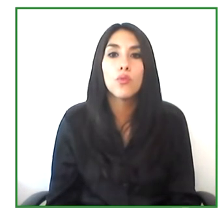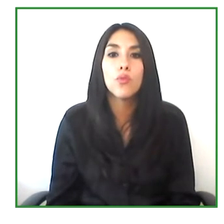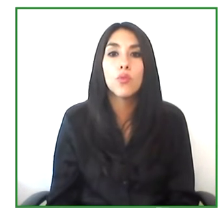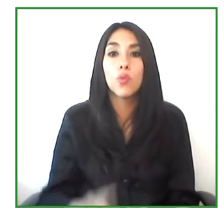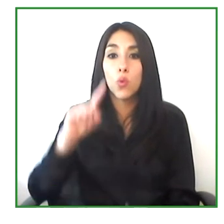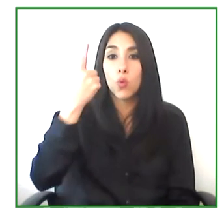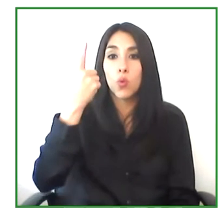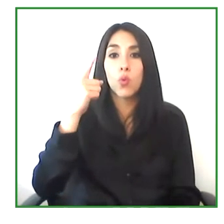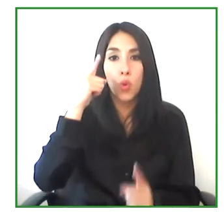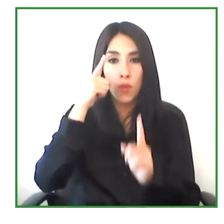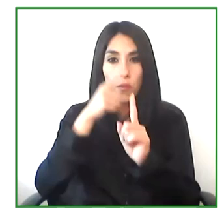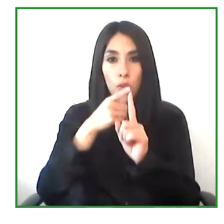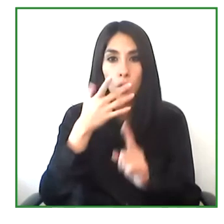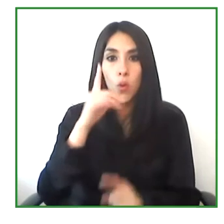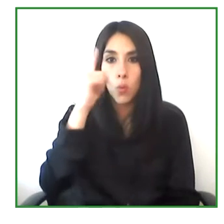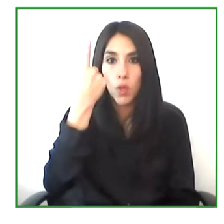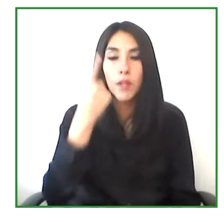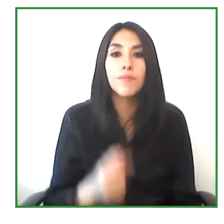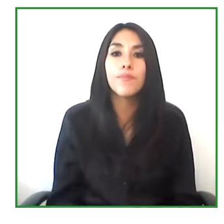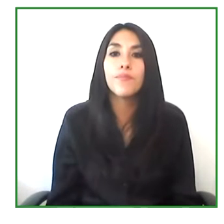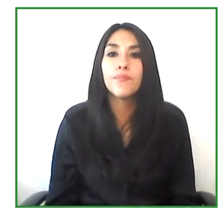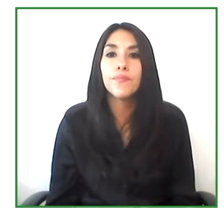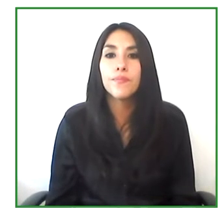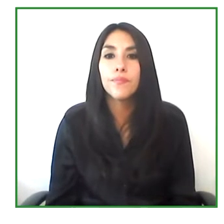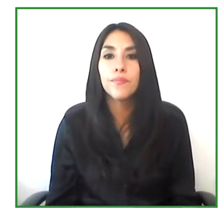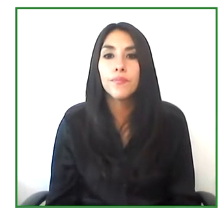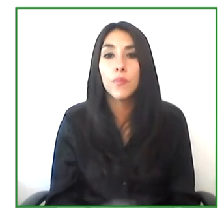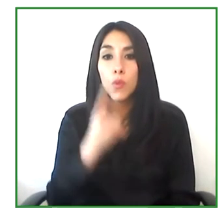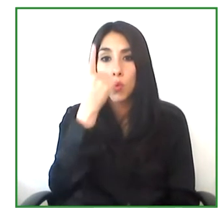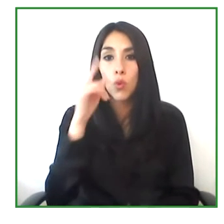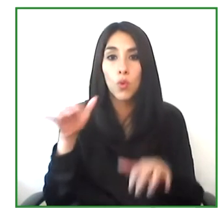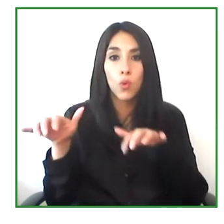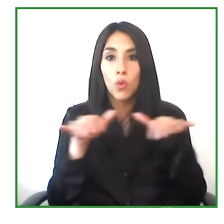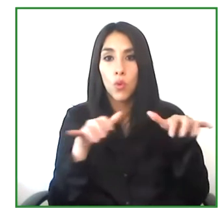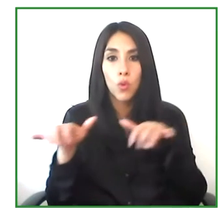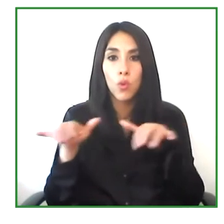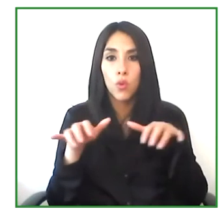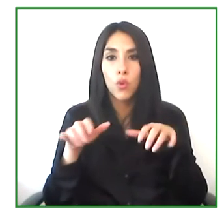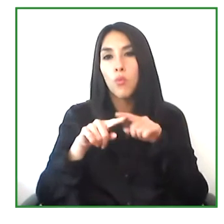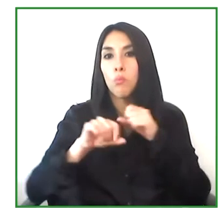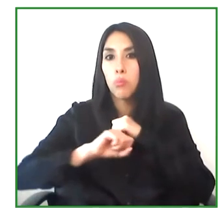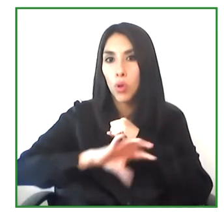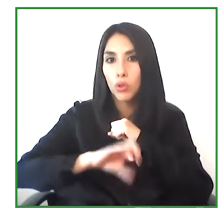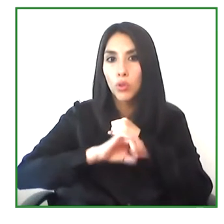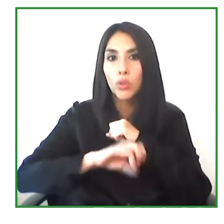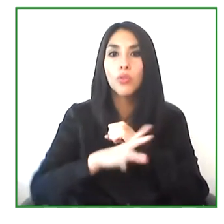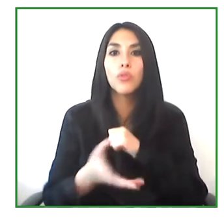Primarily aims to bring a employment platform that is fully accessible